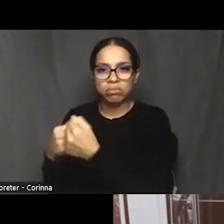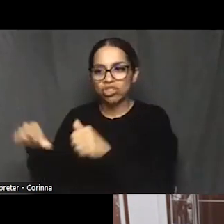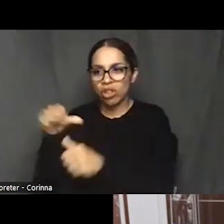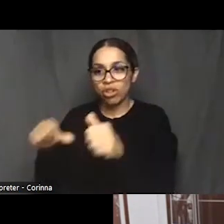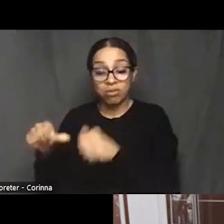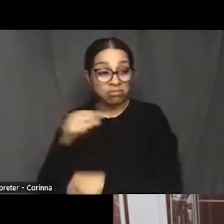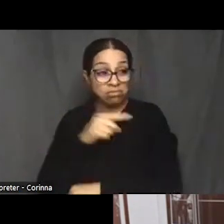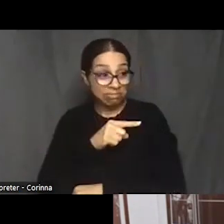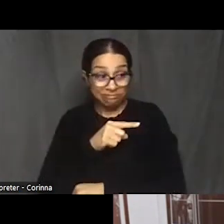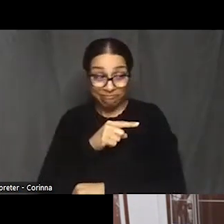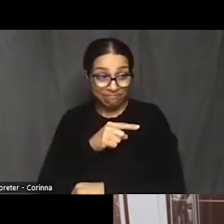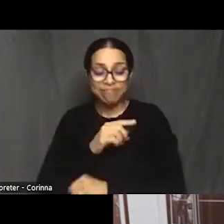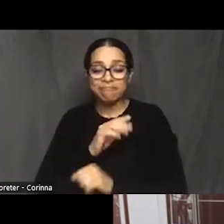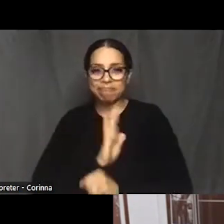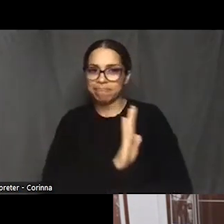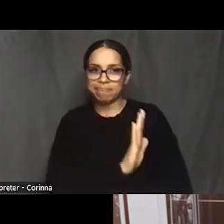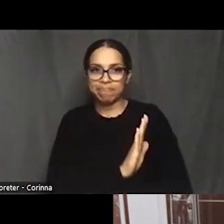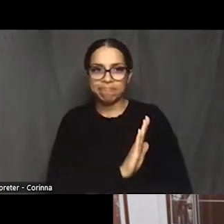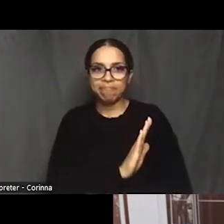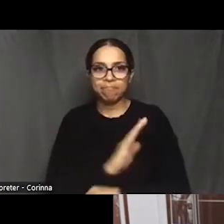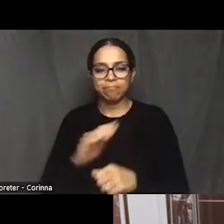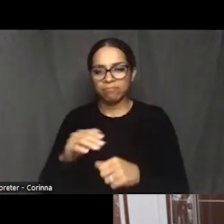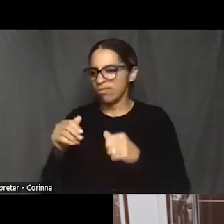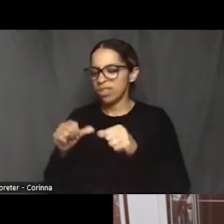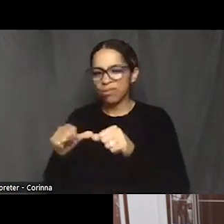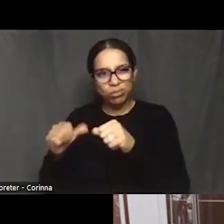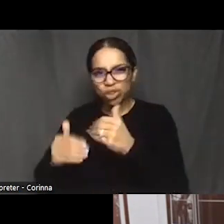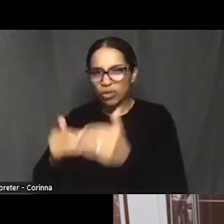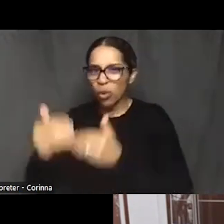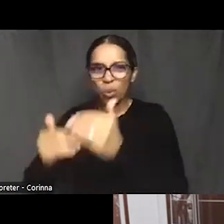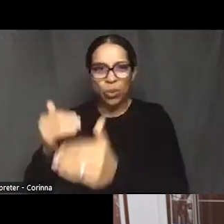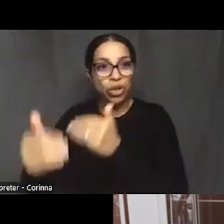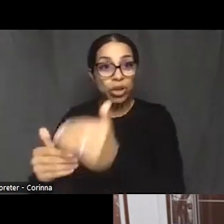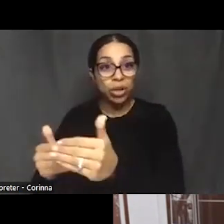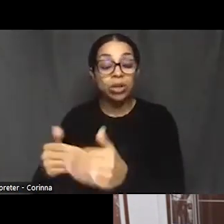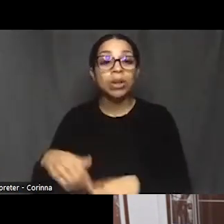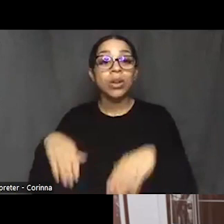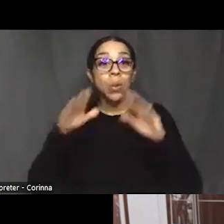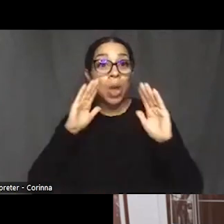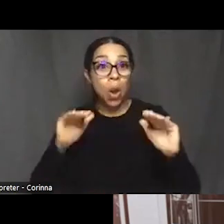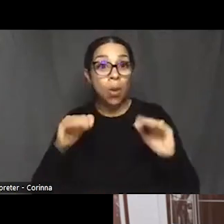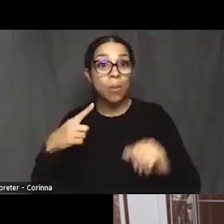to use an analogy that was used in the film is that we embraced them off the boat